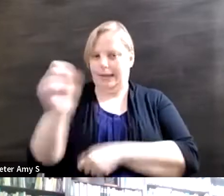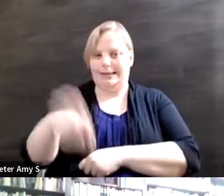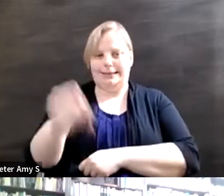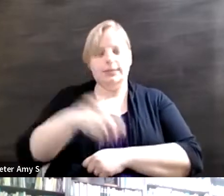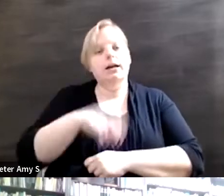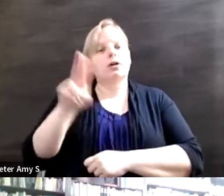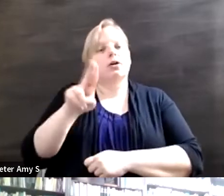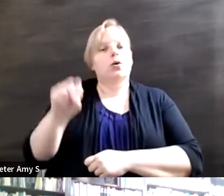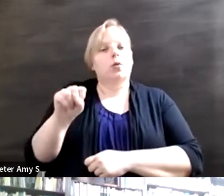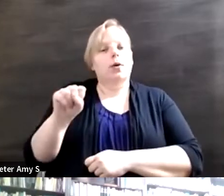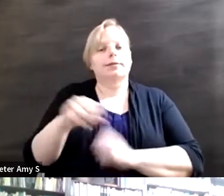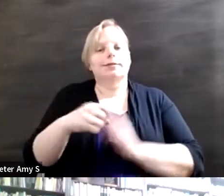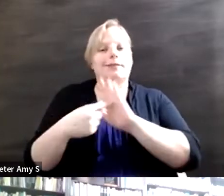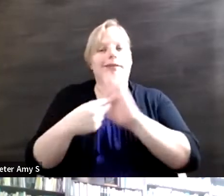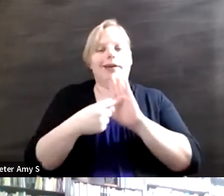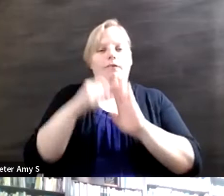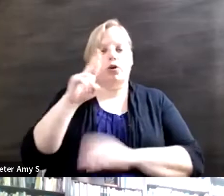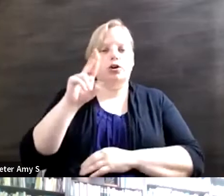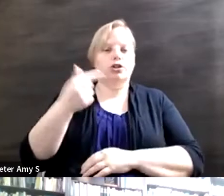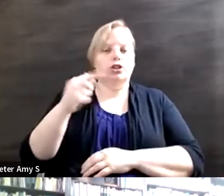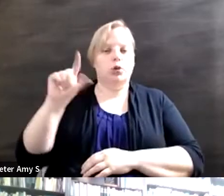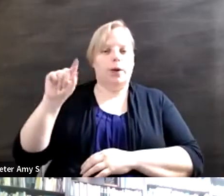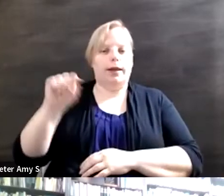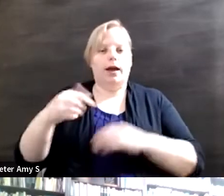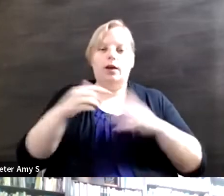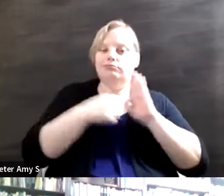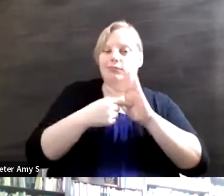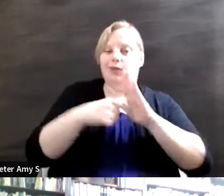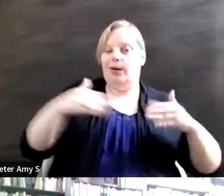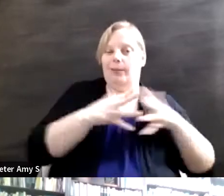to the G20 summit, I represented American youth aged 18 to 30 and when speaking with people with